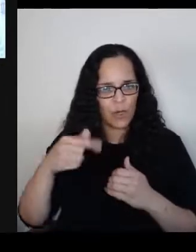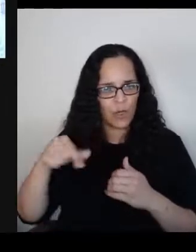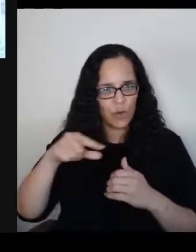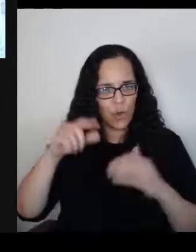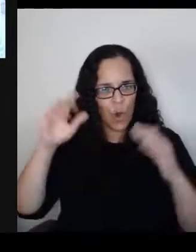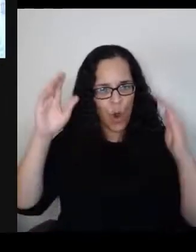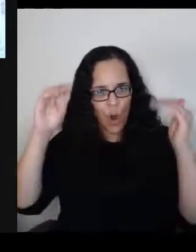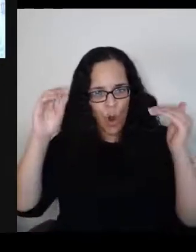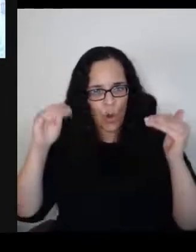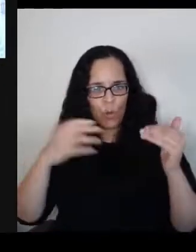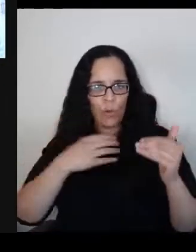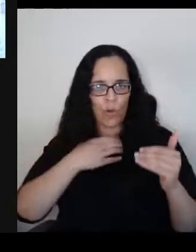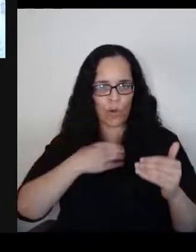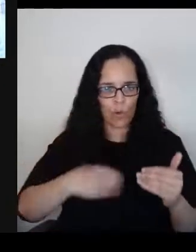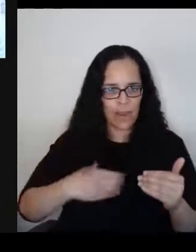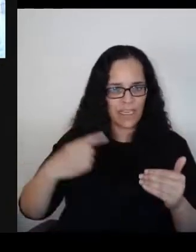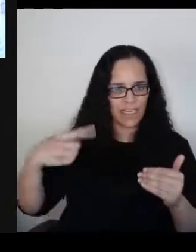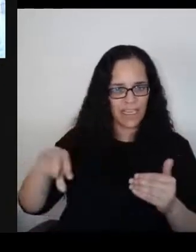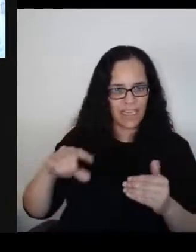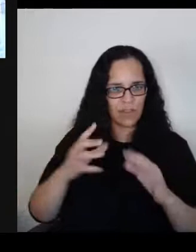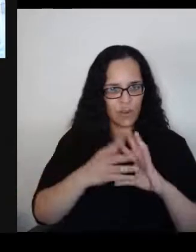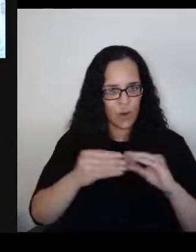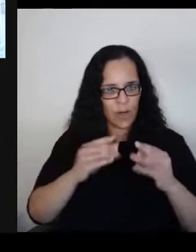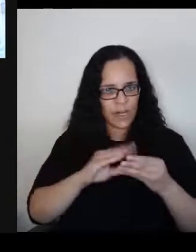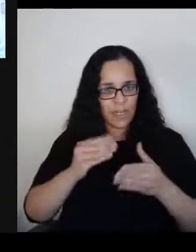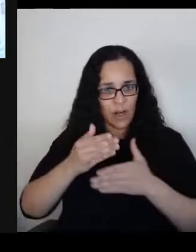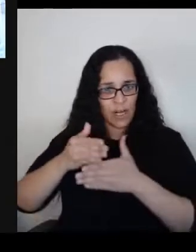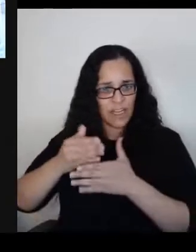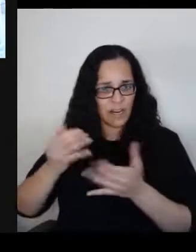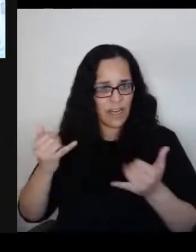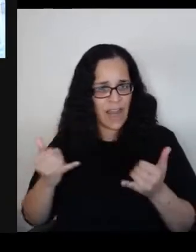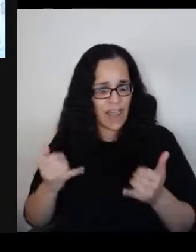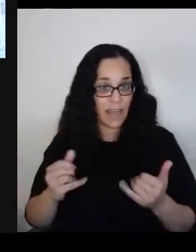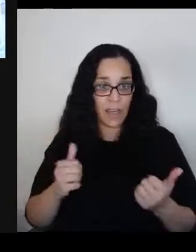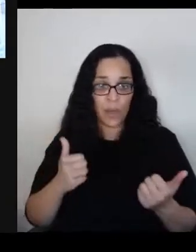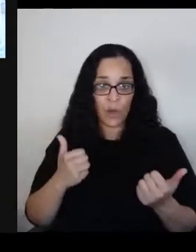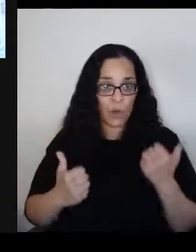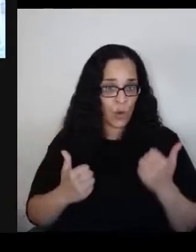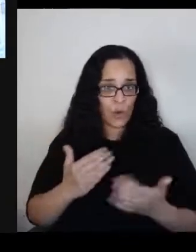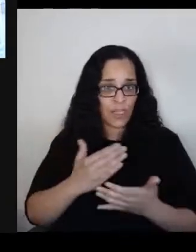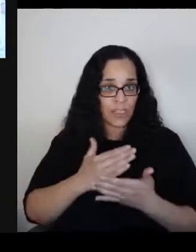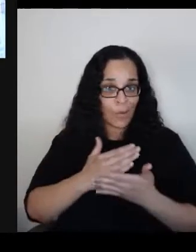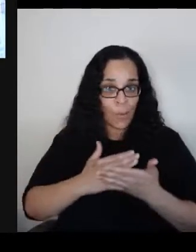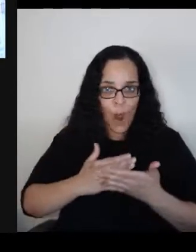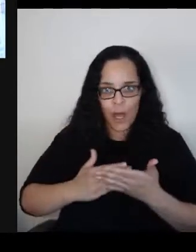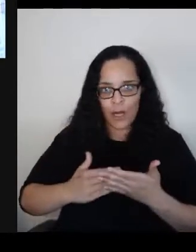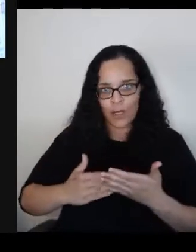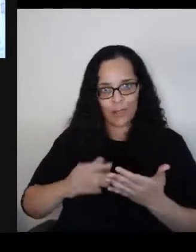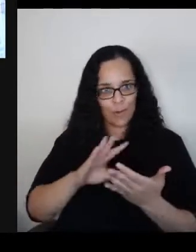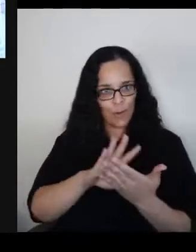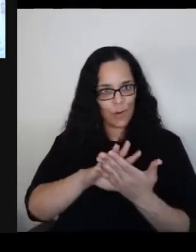What lessons of history are, to your mind, the most important ones for Americans?